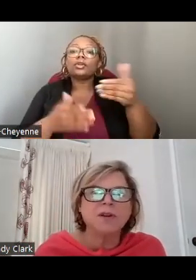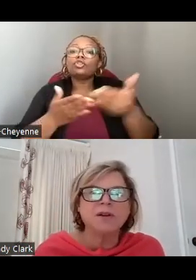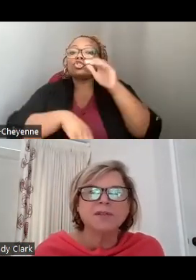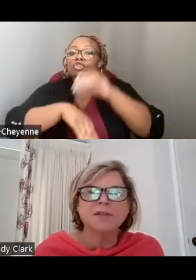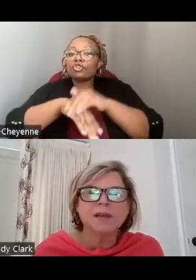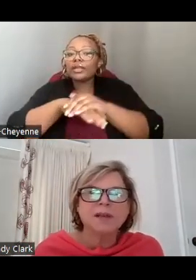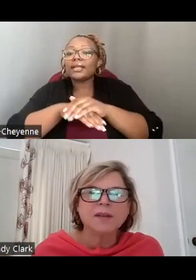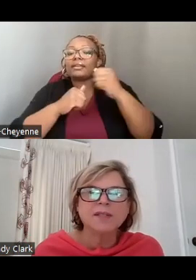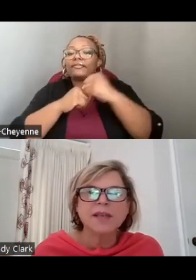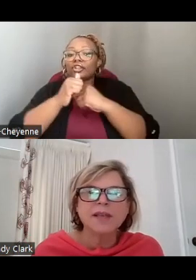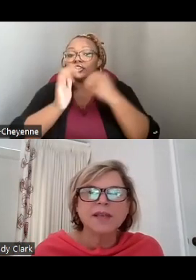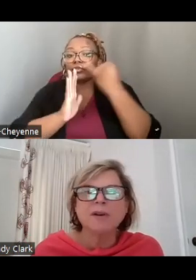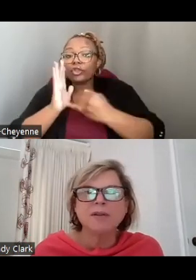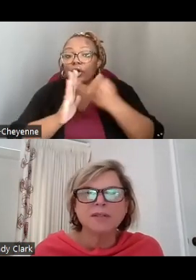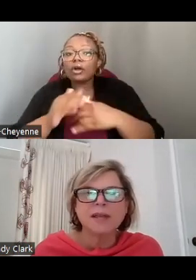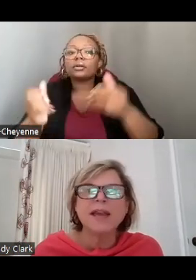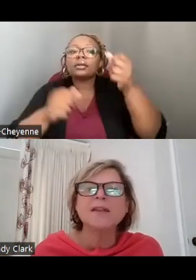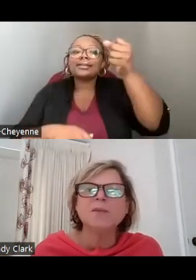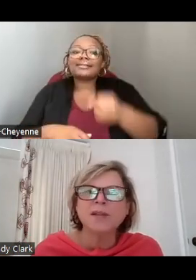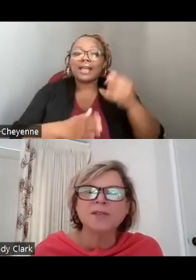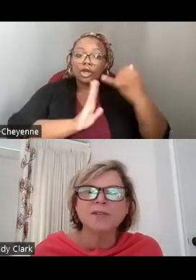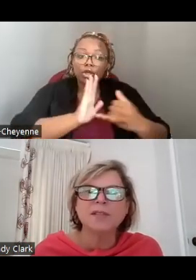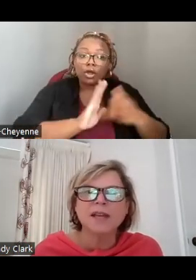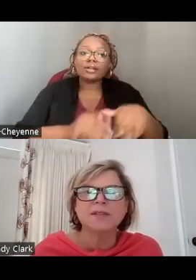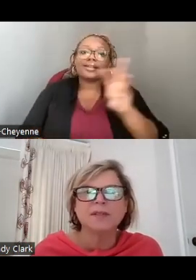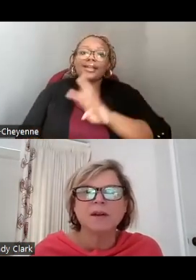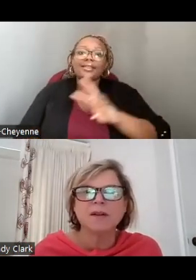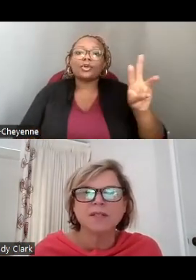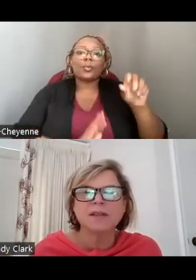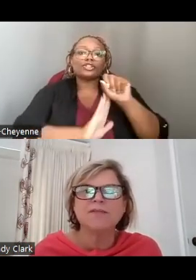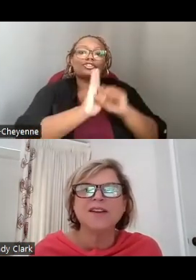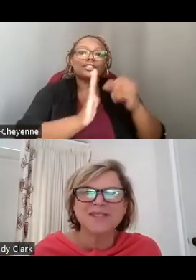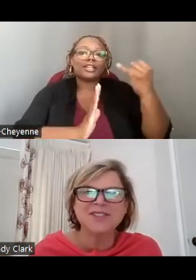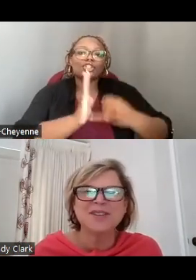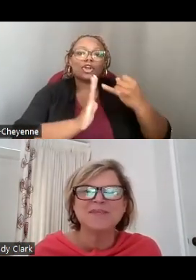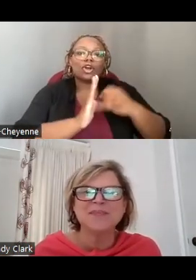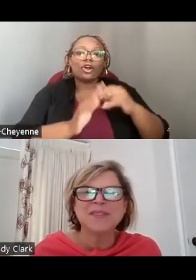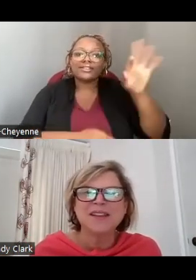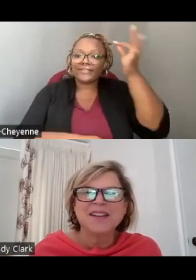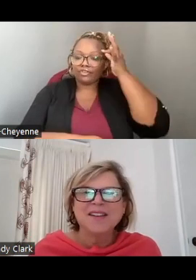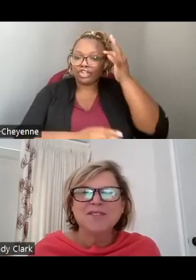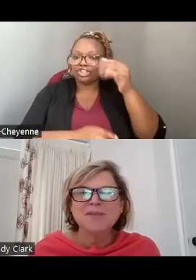THE ARTS, SOUTH ARTS, AND THE WESTERN STATES ARTS FEDERATION.